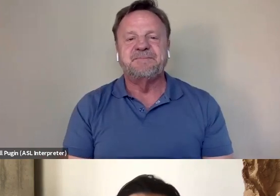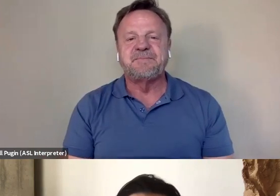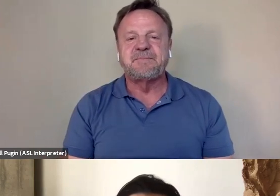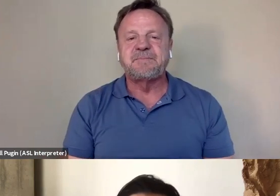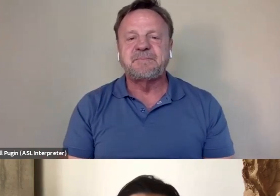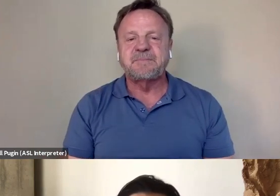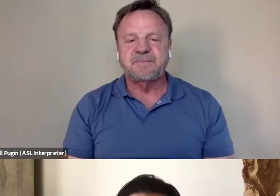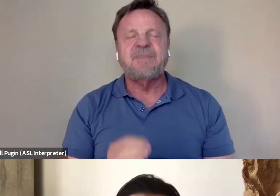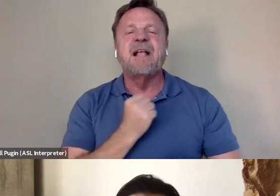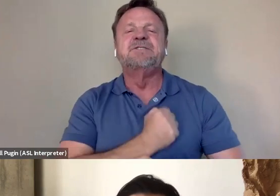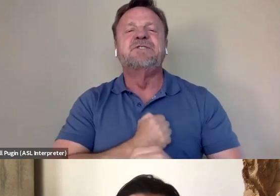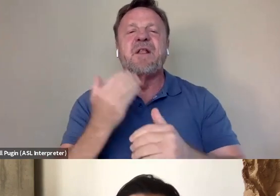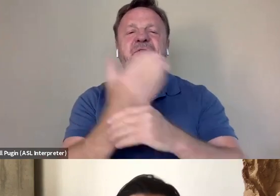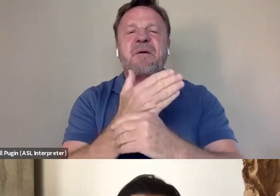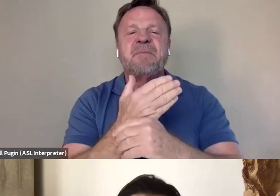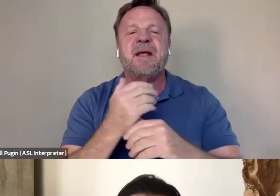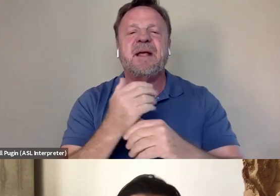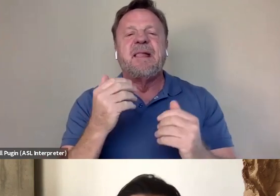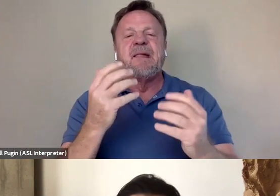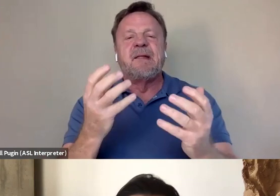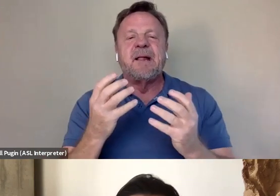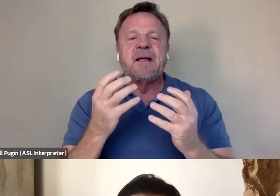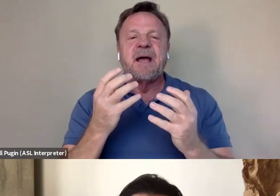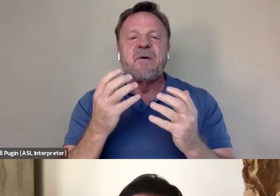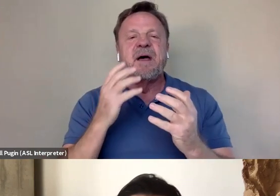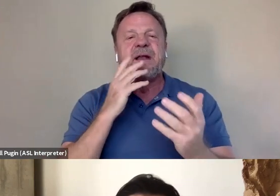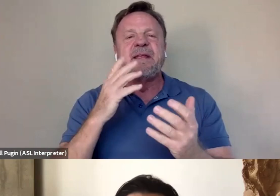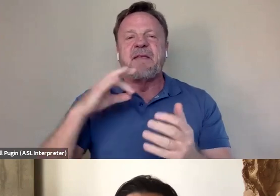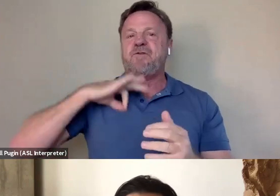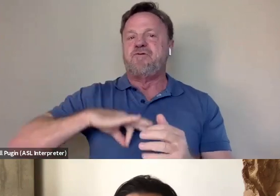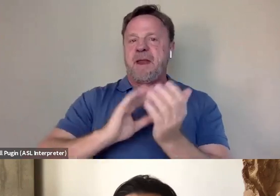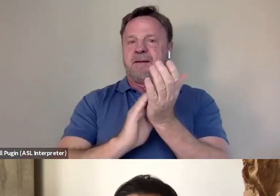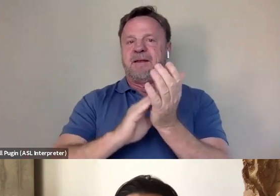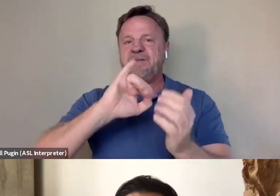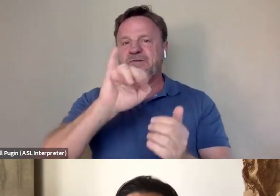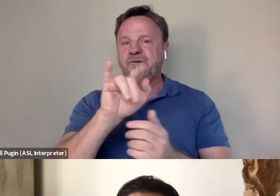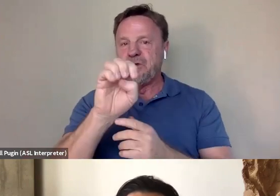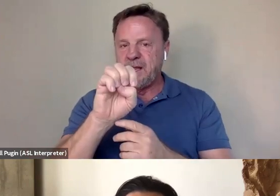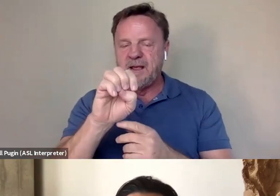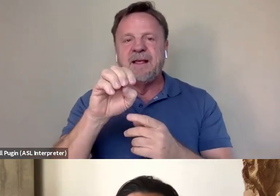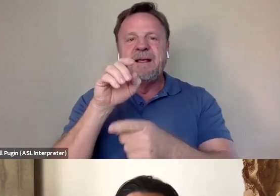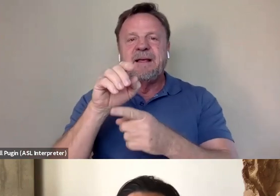Sorry to interrupt real quick. I should just... I wanna give credit where credit's due with Julia, especially with trying to make the film all archival,